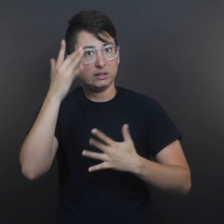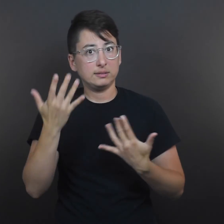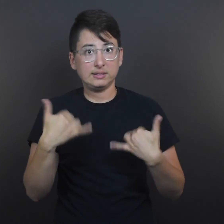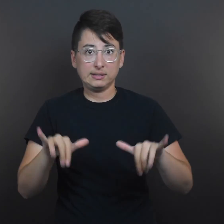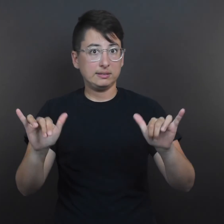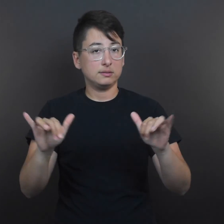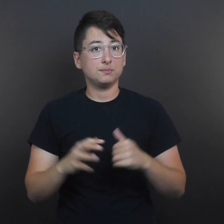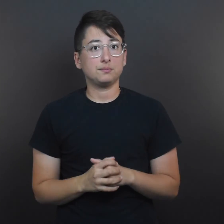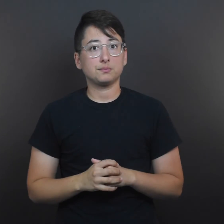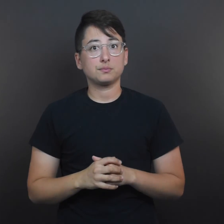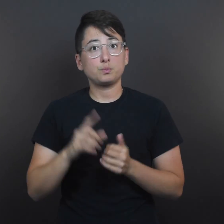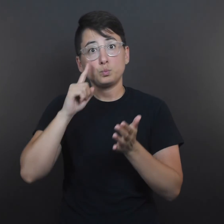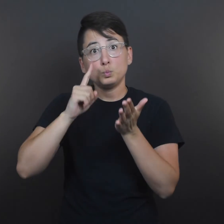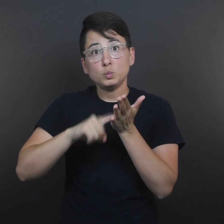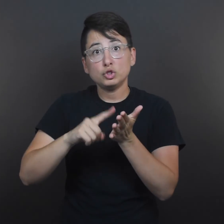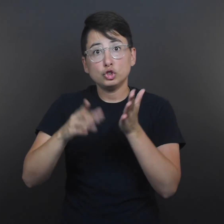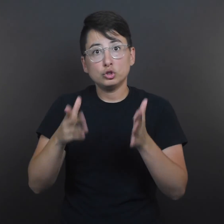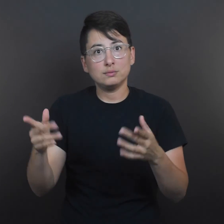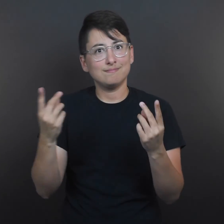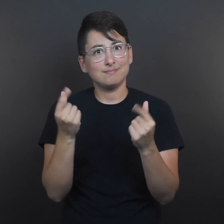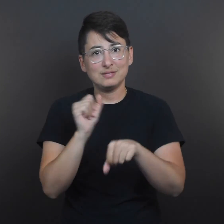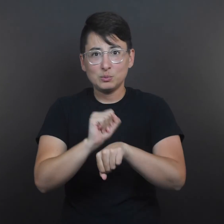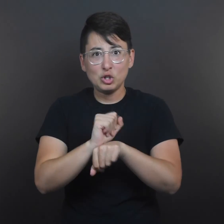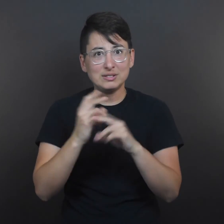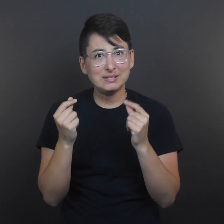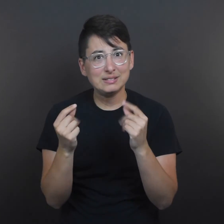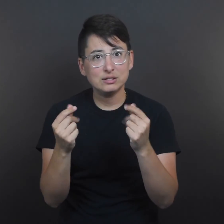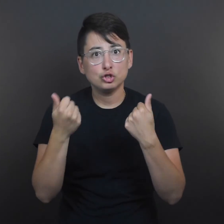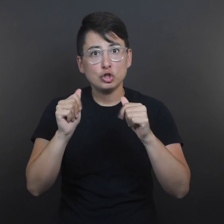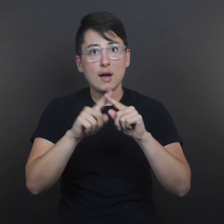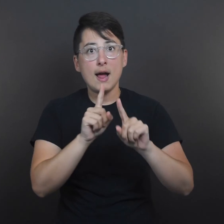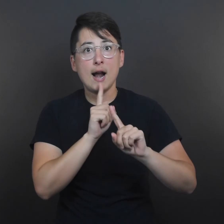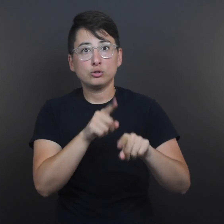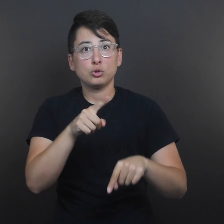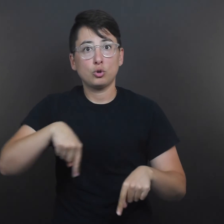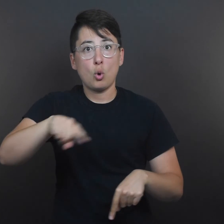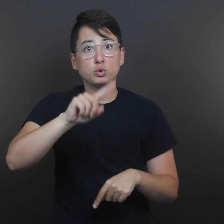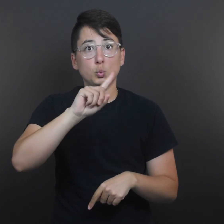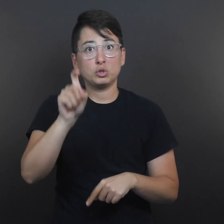Researchers are working to answer those questions quickly – “But until we get all those answers,